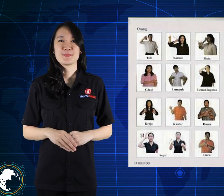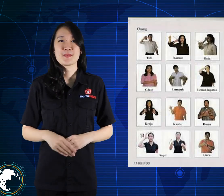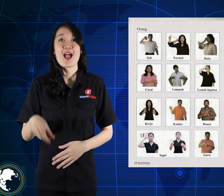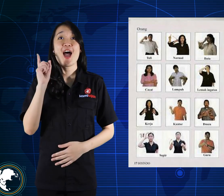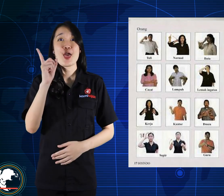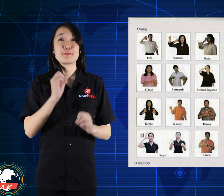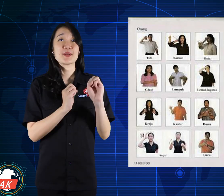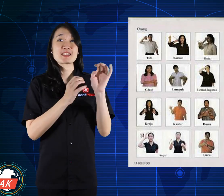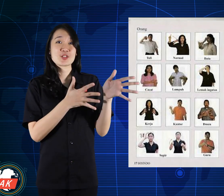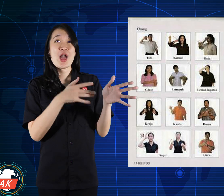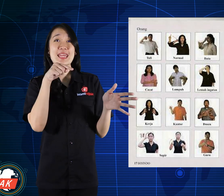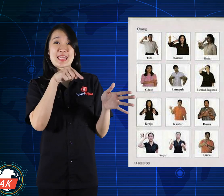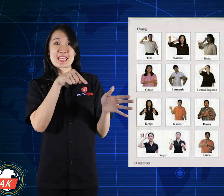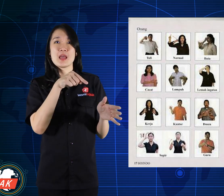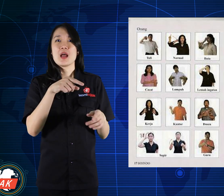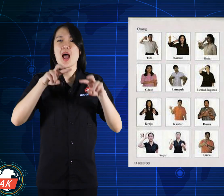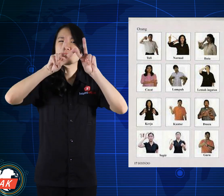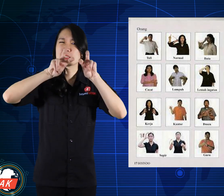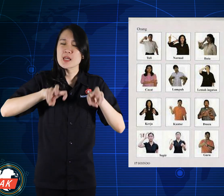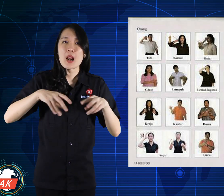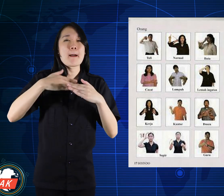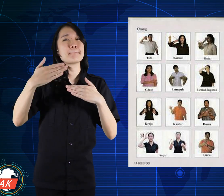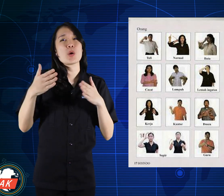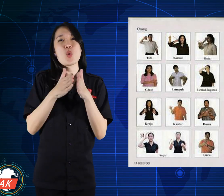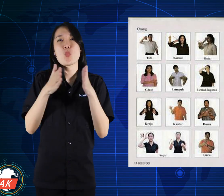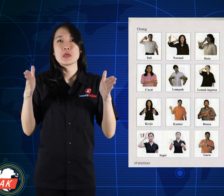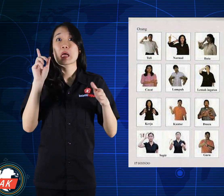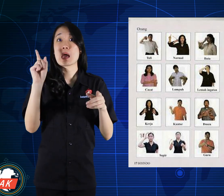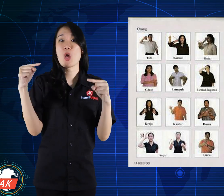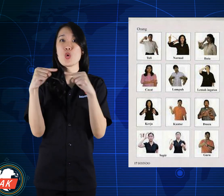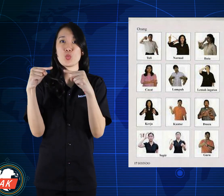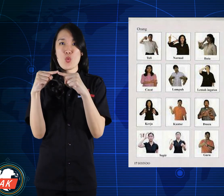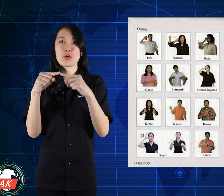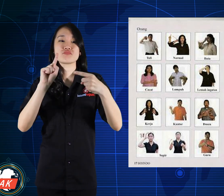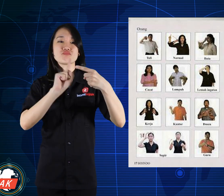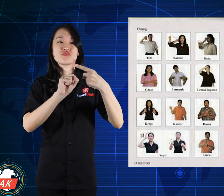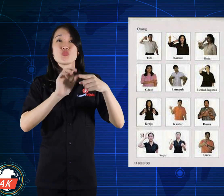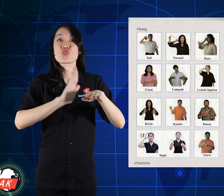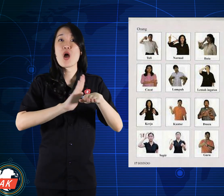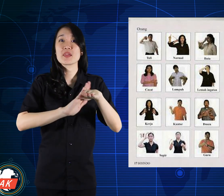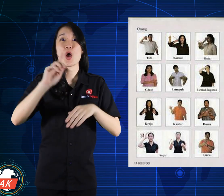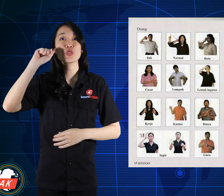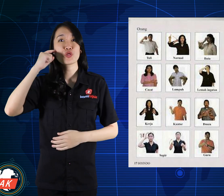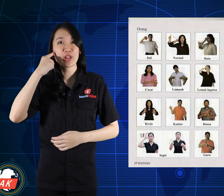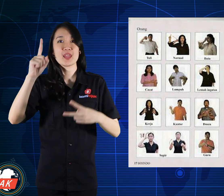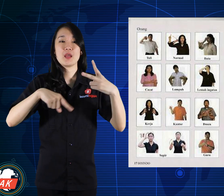Bisindo has a broader study. There is a relationship with: 1. Deaf Culture